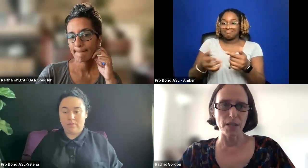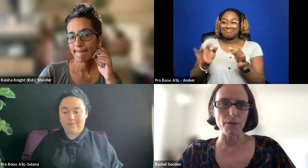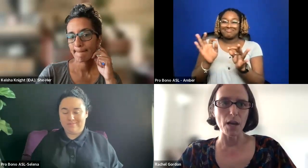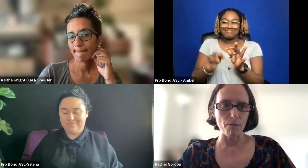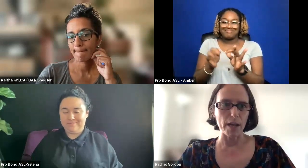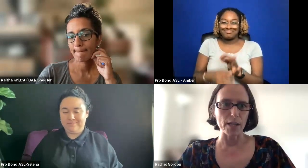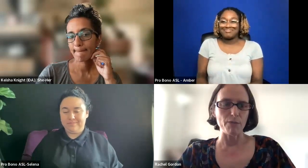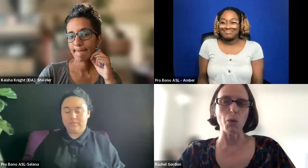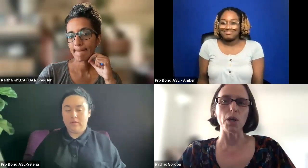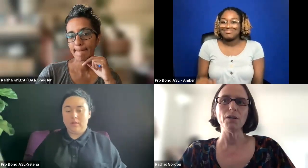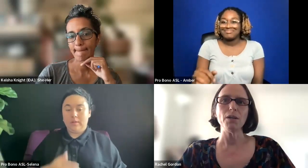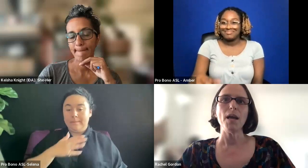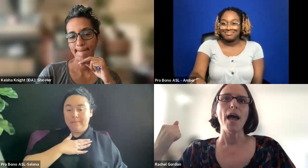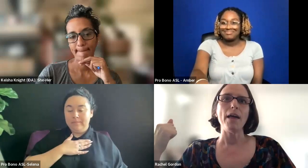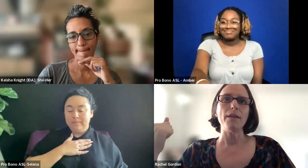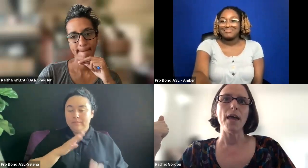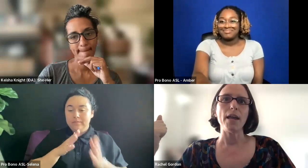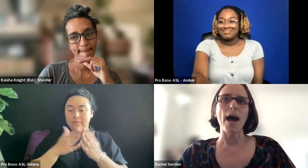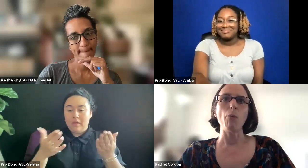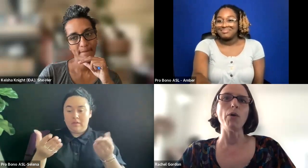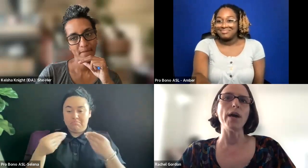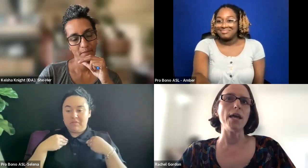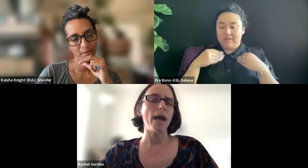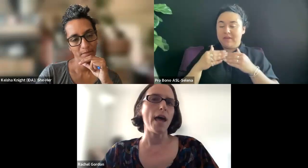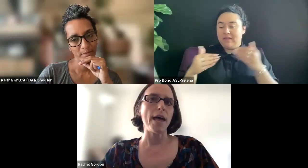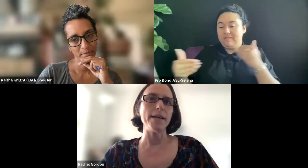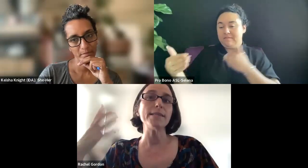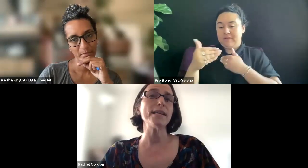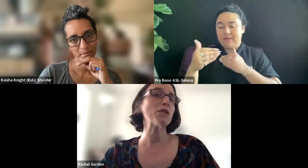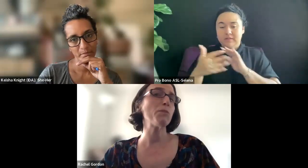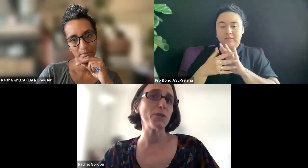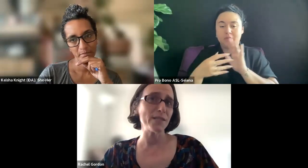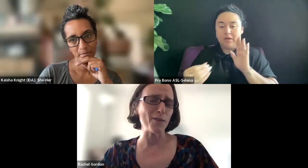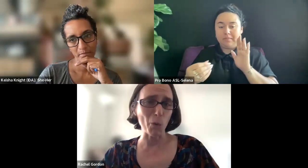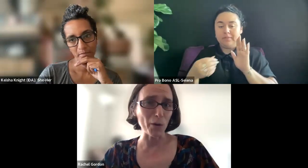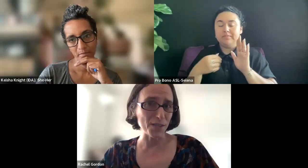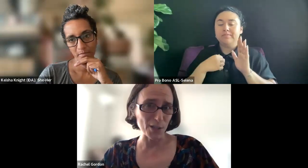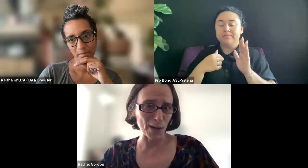AND THEN I WILL GET A 6% ROYALTY RATE ONCE A YEAR.